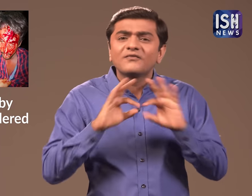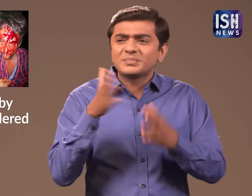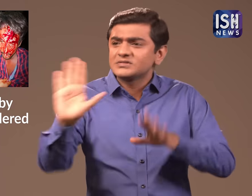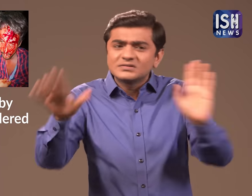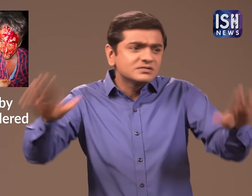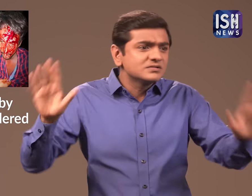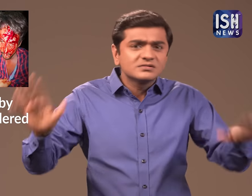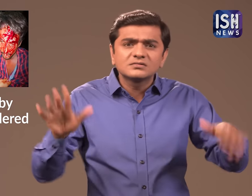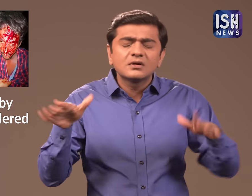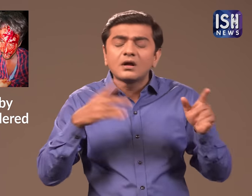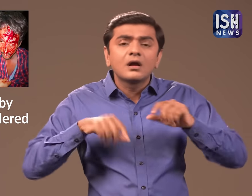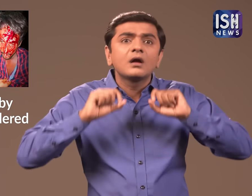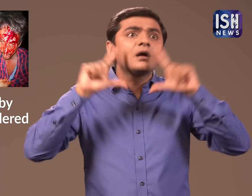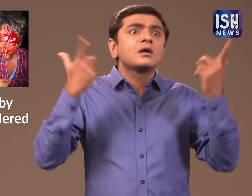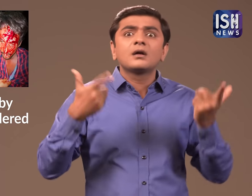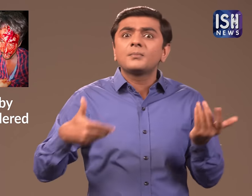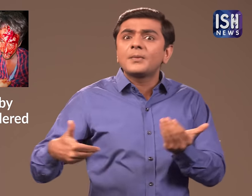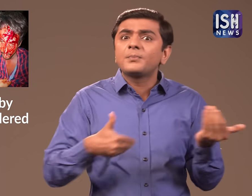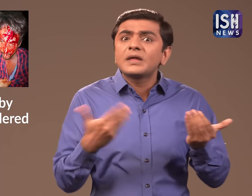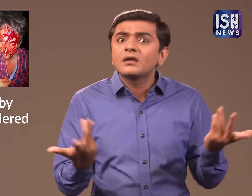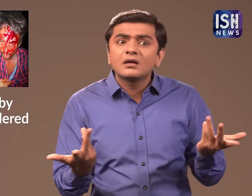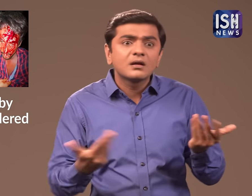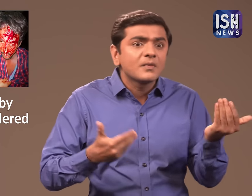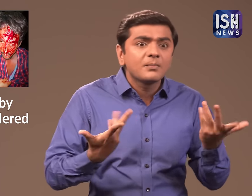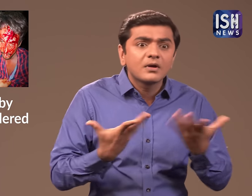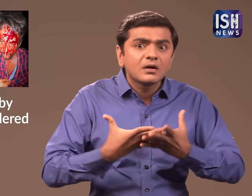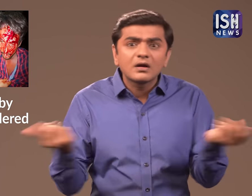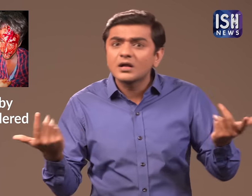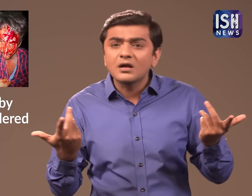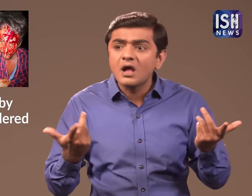He woke up the entire family and they looked for the baby.